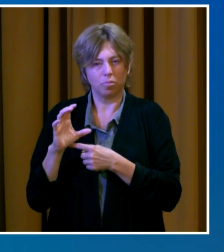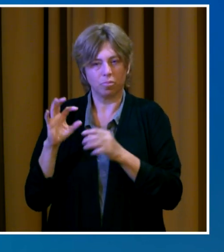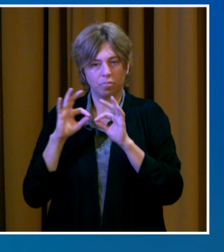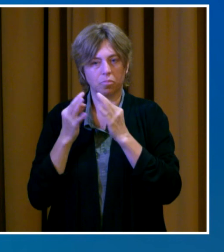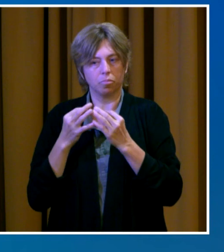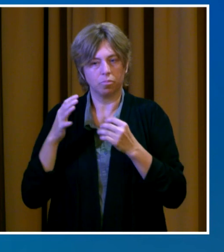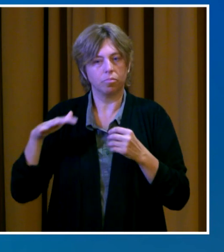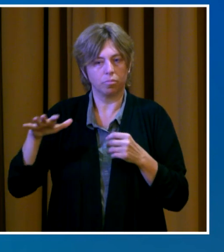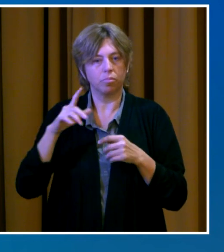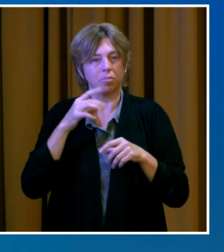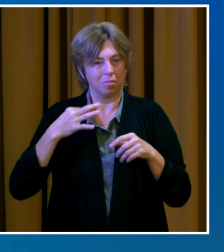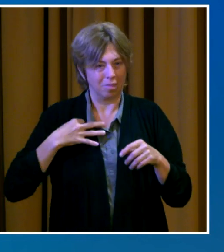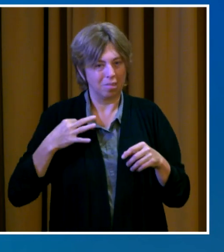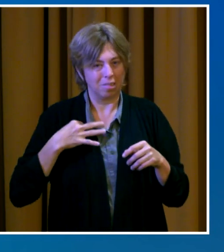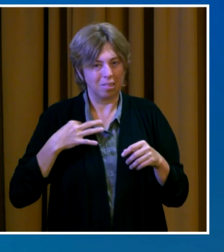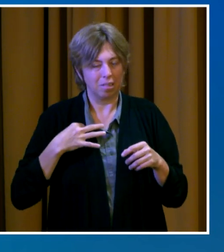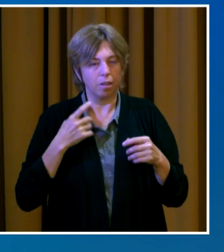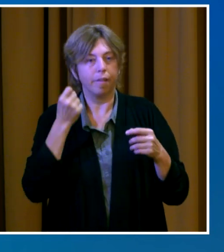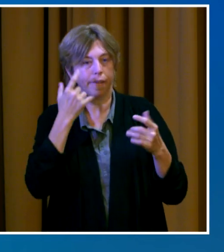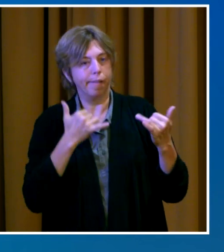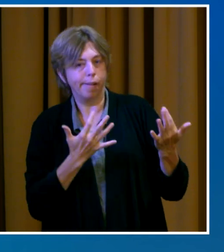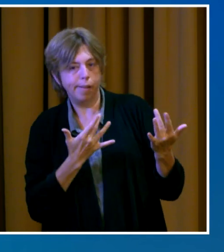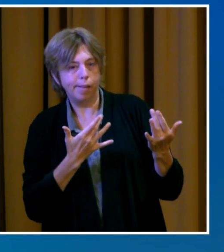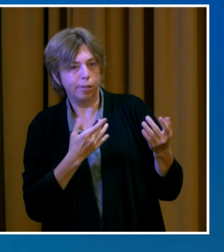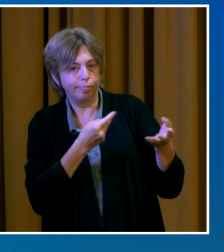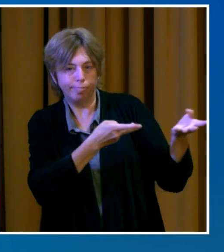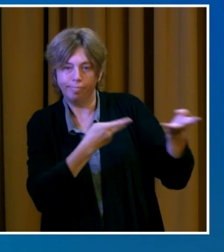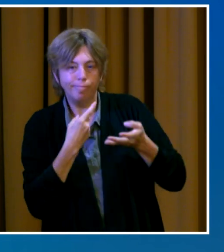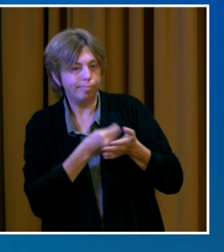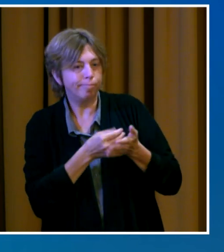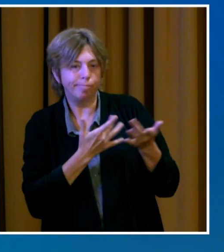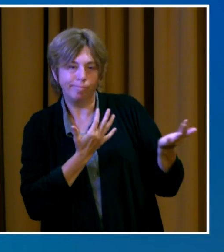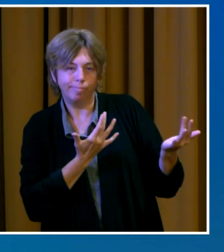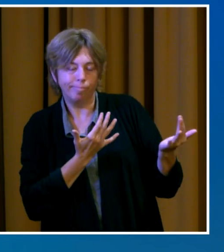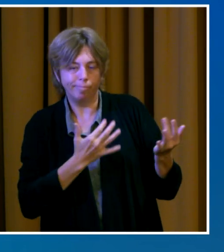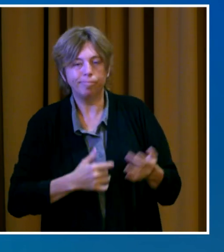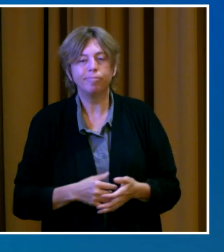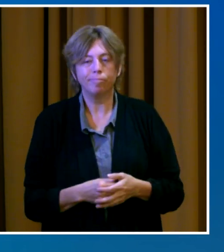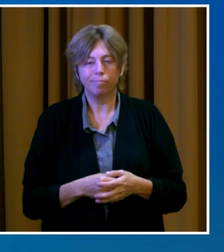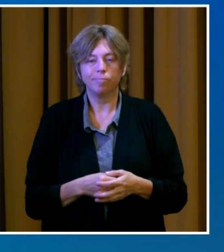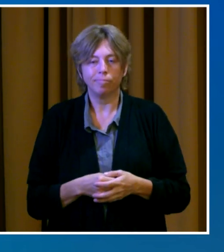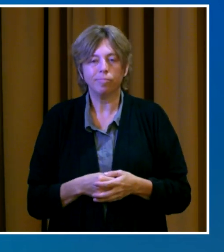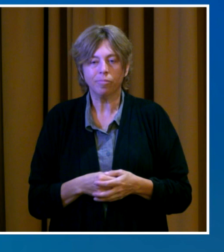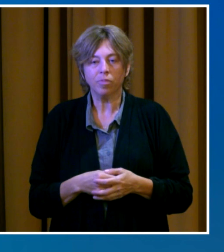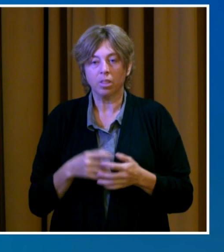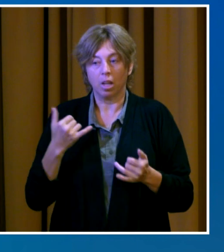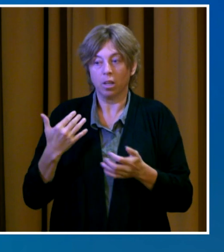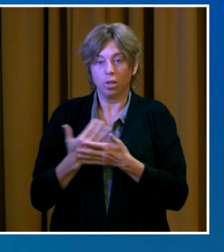Due to this backlog, no new applications for assistance are being accepted at this time.